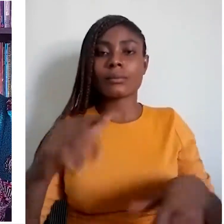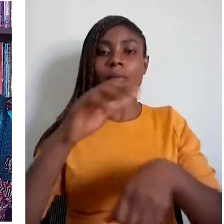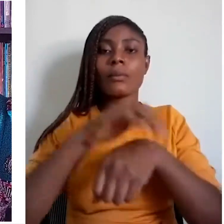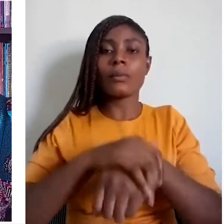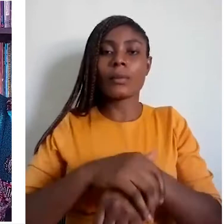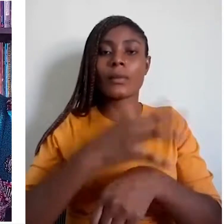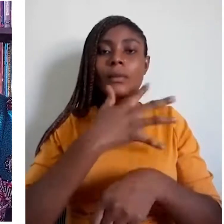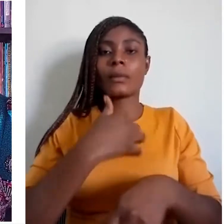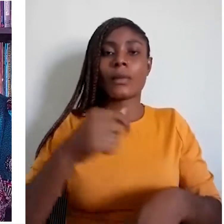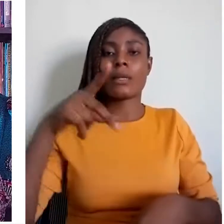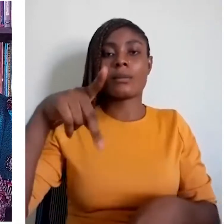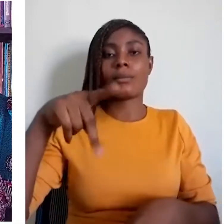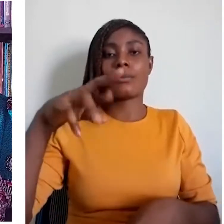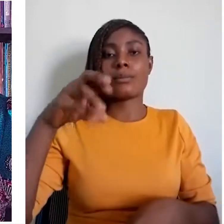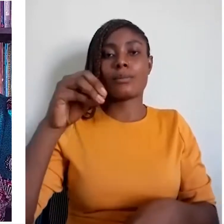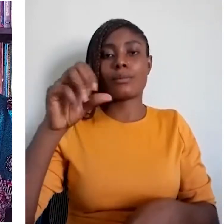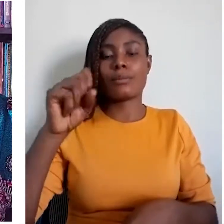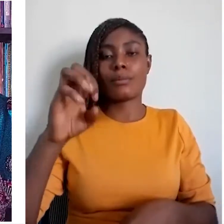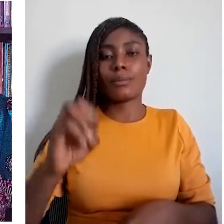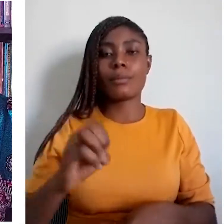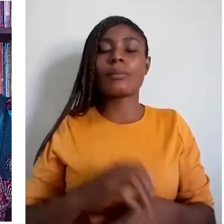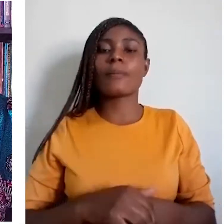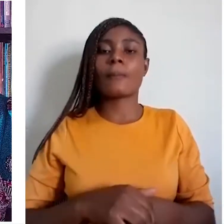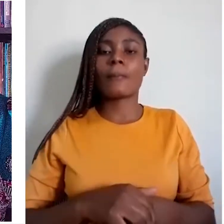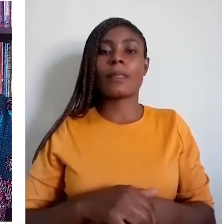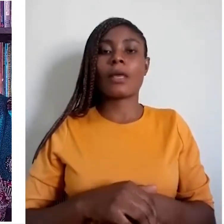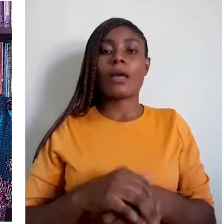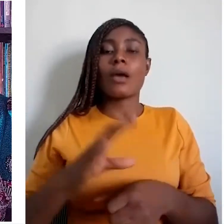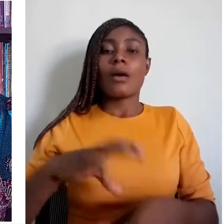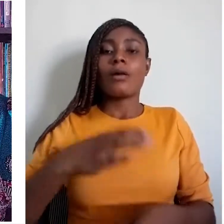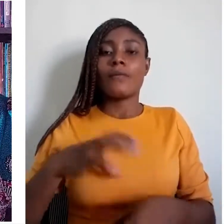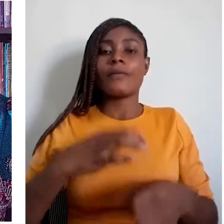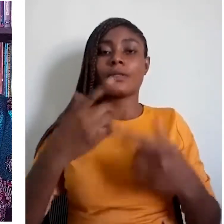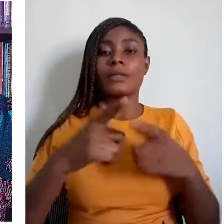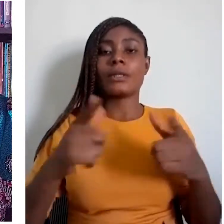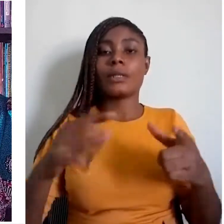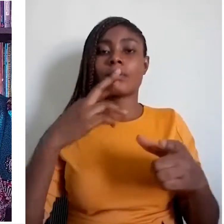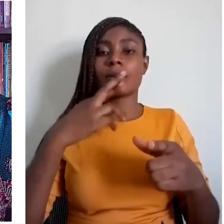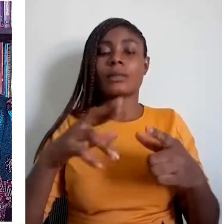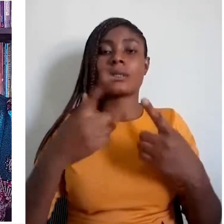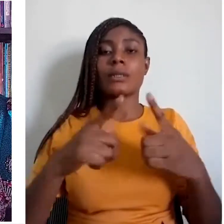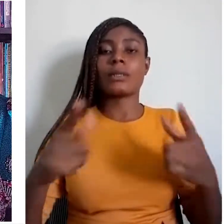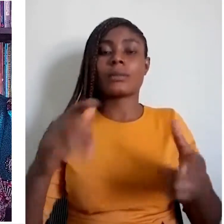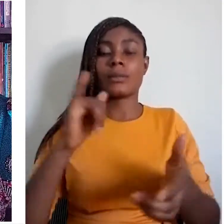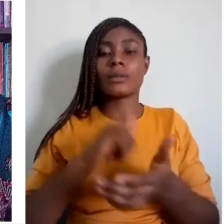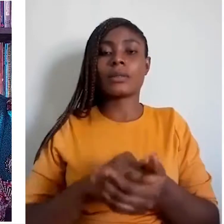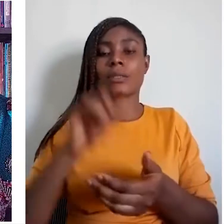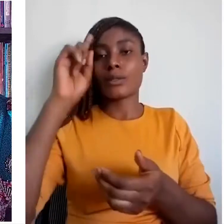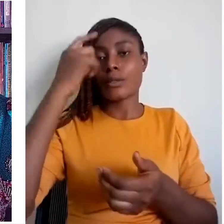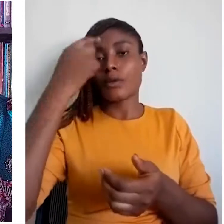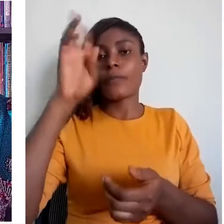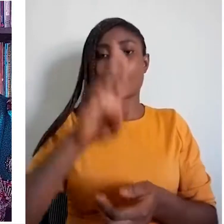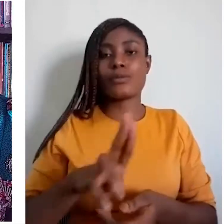Official and National Languages Official languages are the languages used by a government for official purposes, as the name suggests.